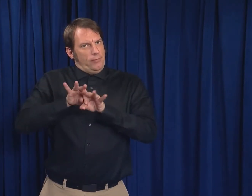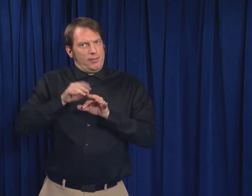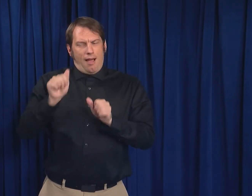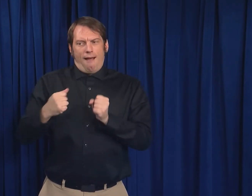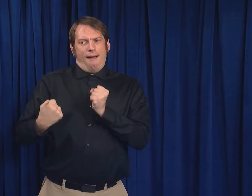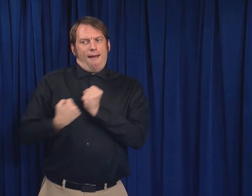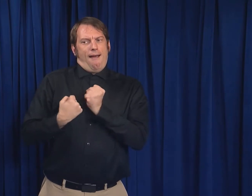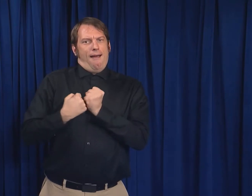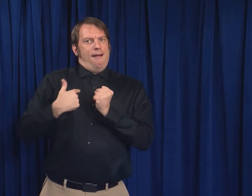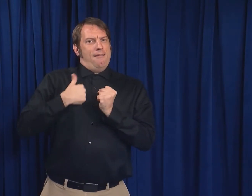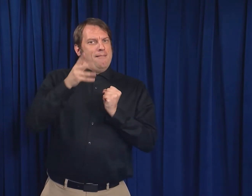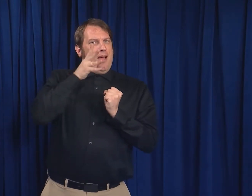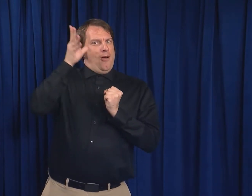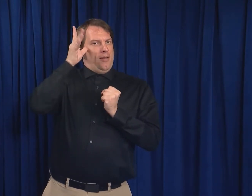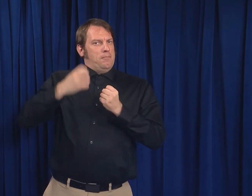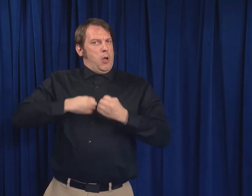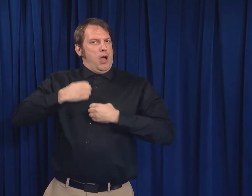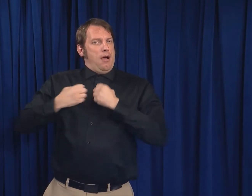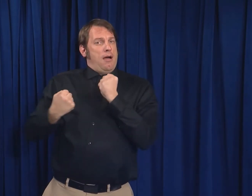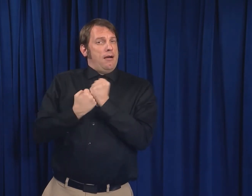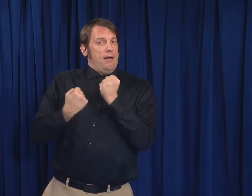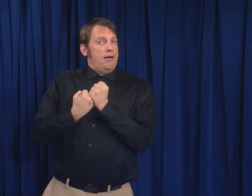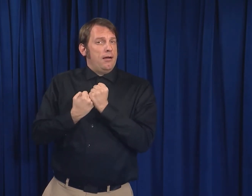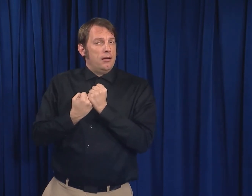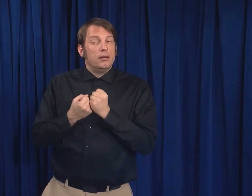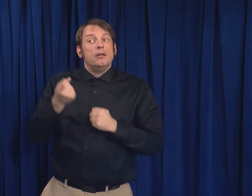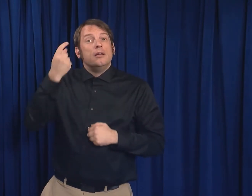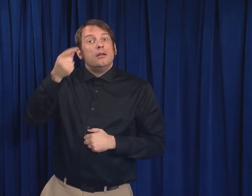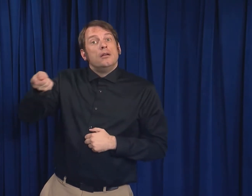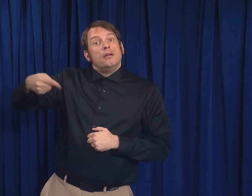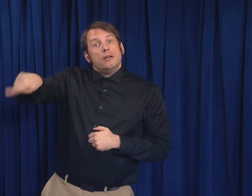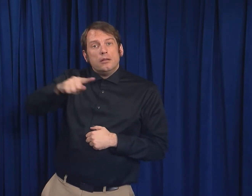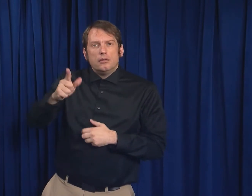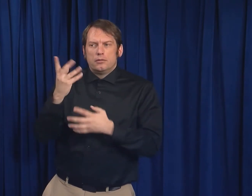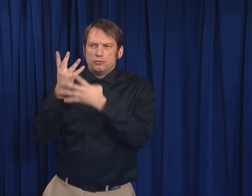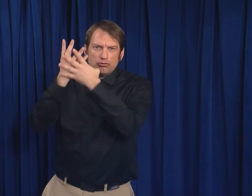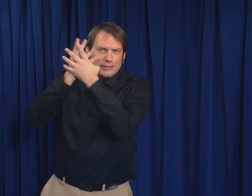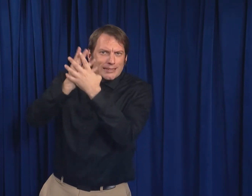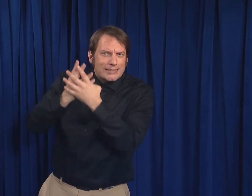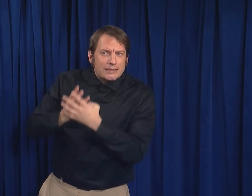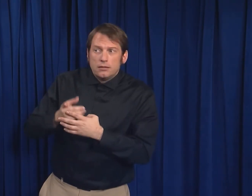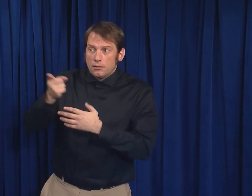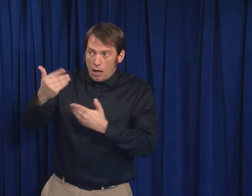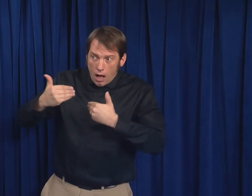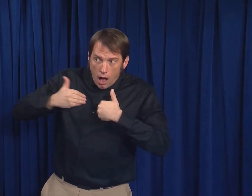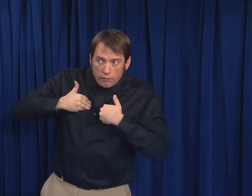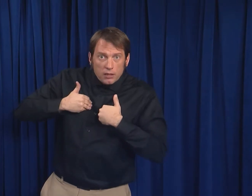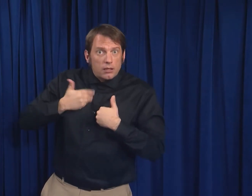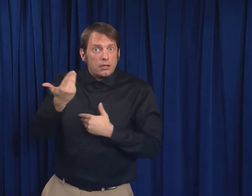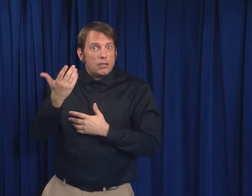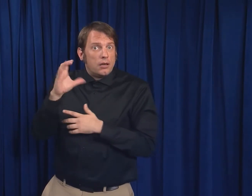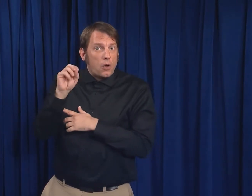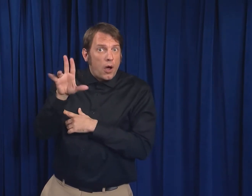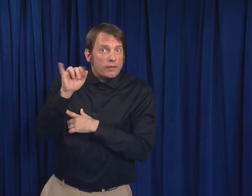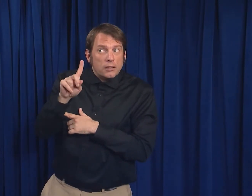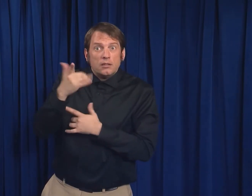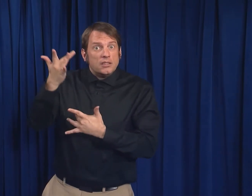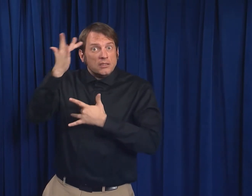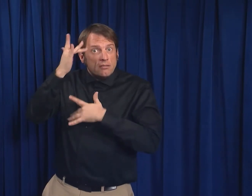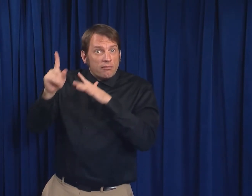Visitors should be limited to only those who are essential to your emotional well-being and care. They will be screened for symptoms of COVID and asked to wear a mask